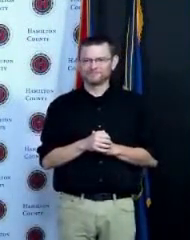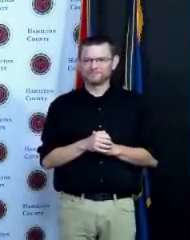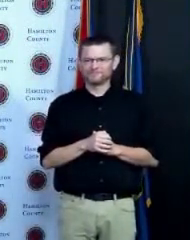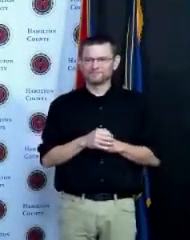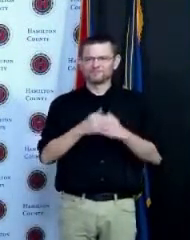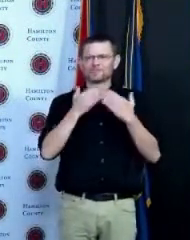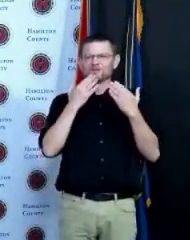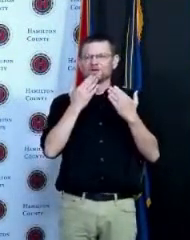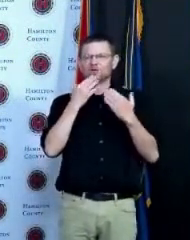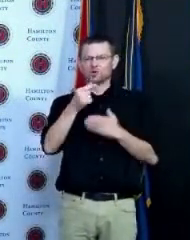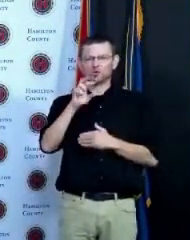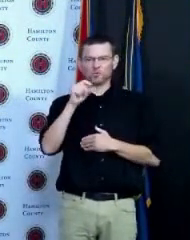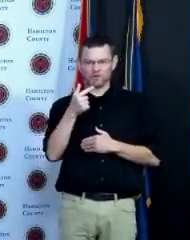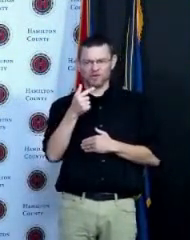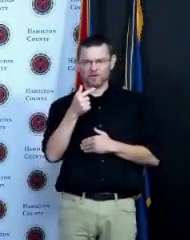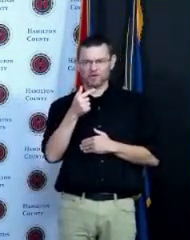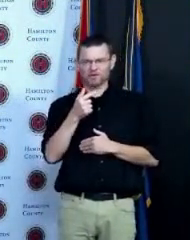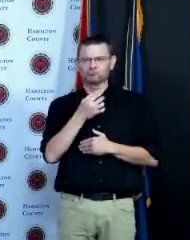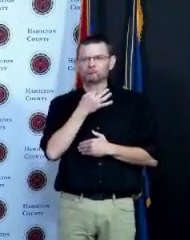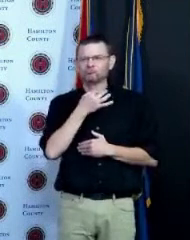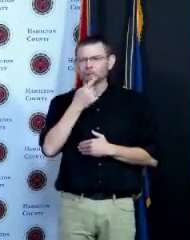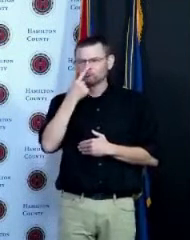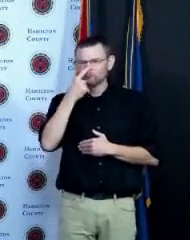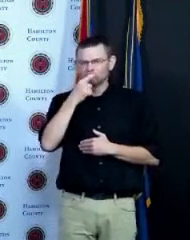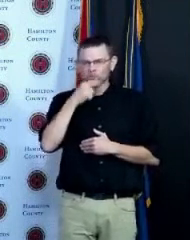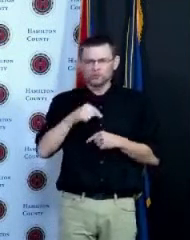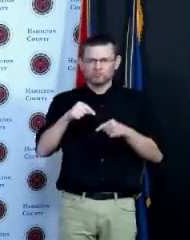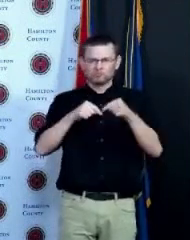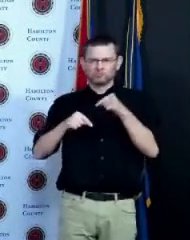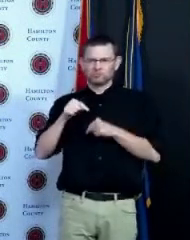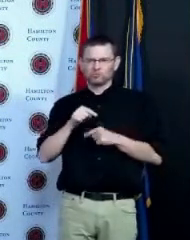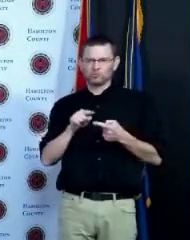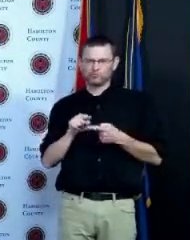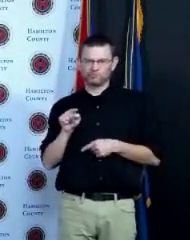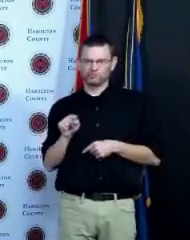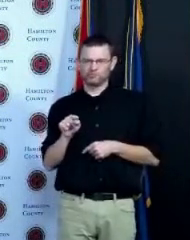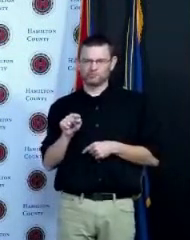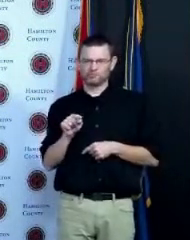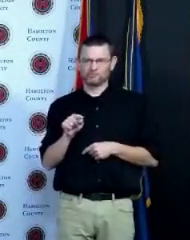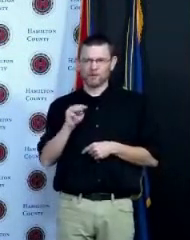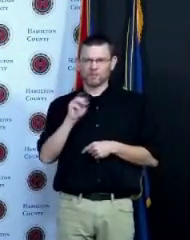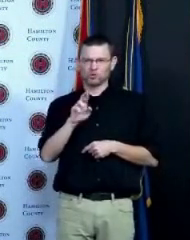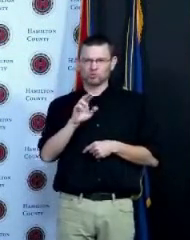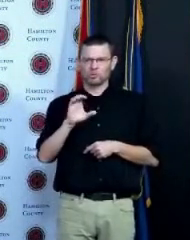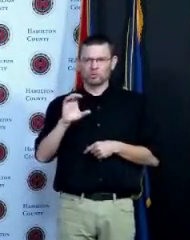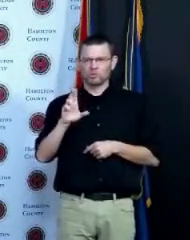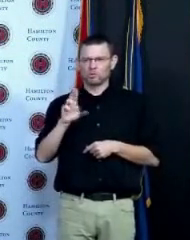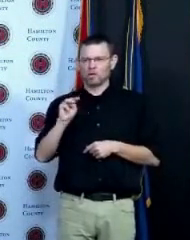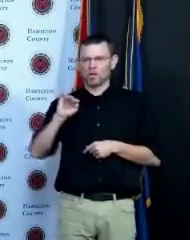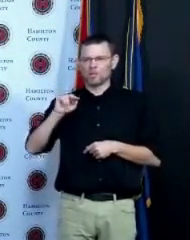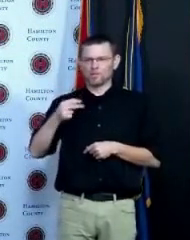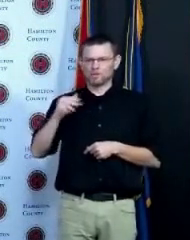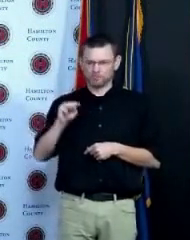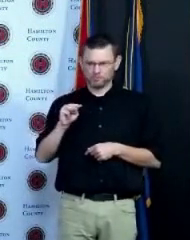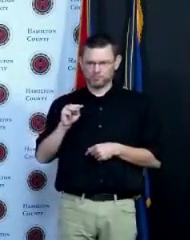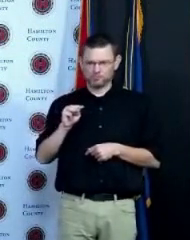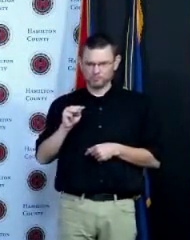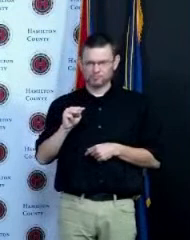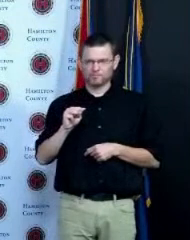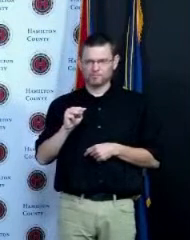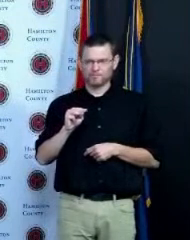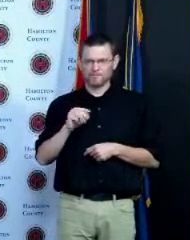you could circle back to Mr Cunningham's point about masking after vaccination and even after